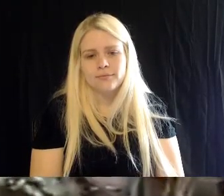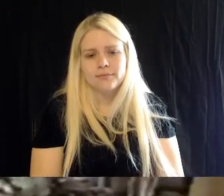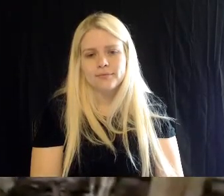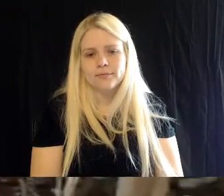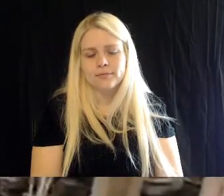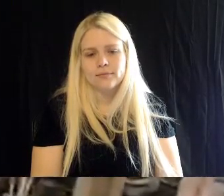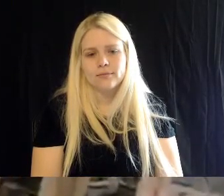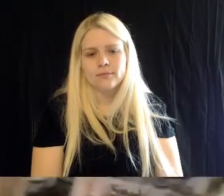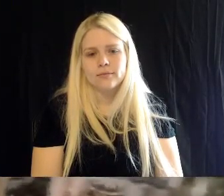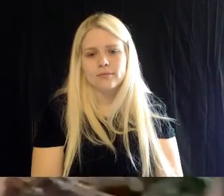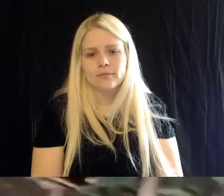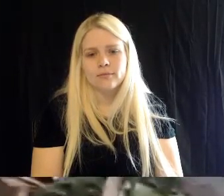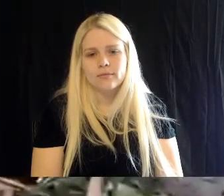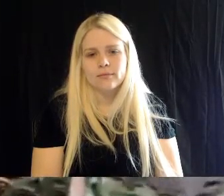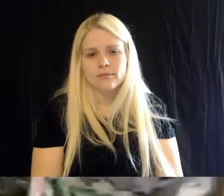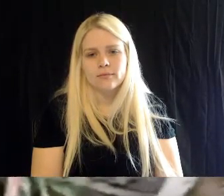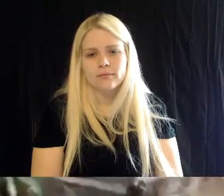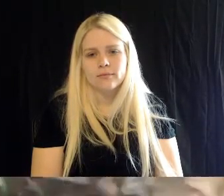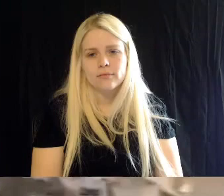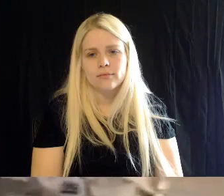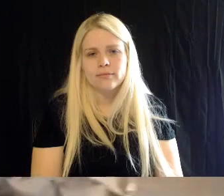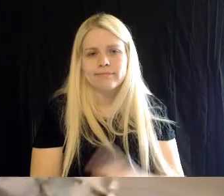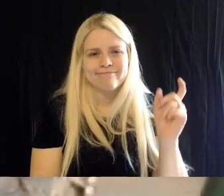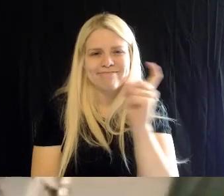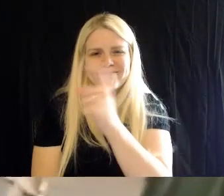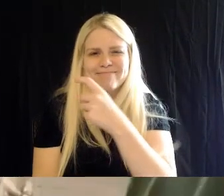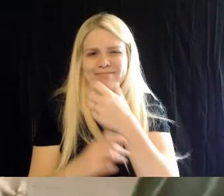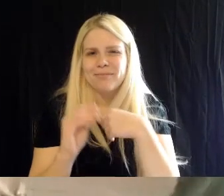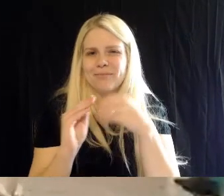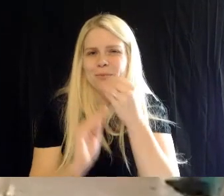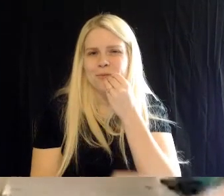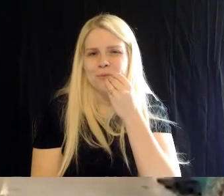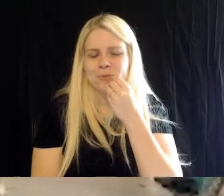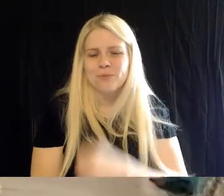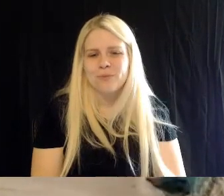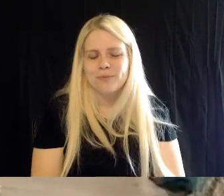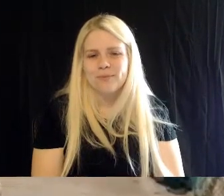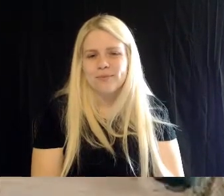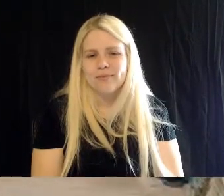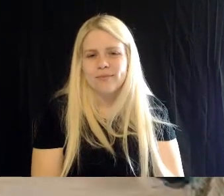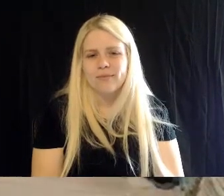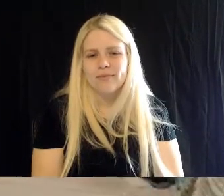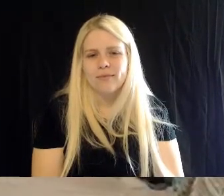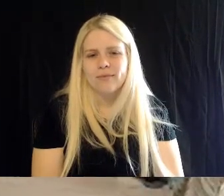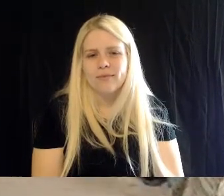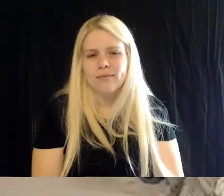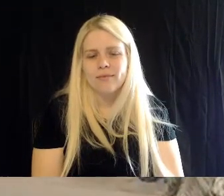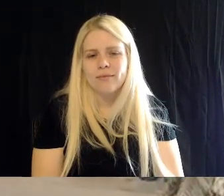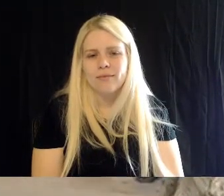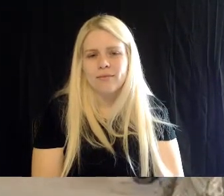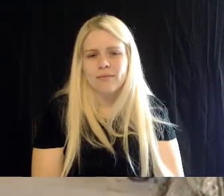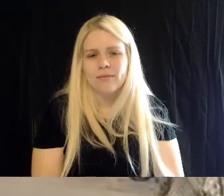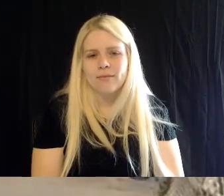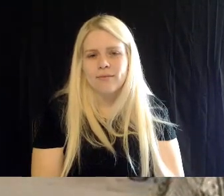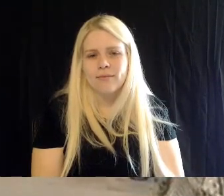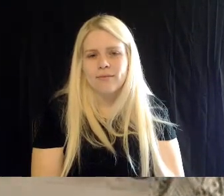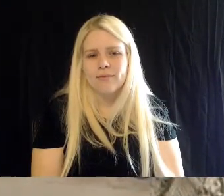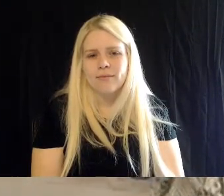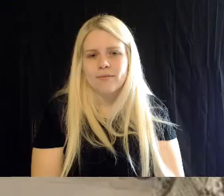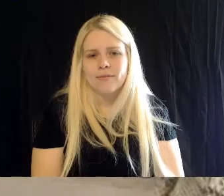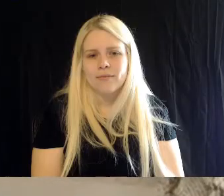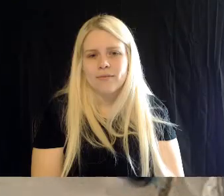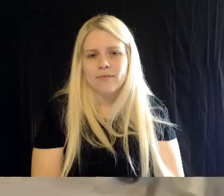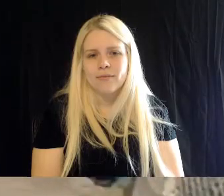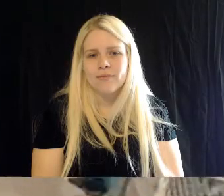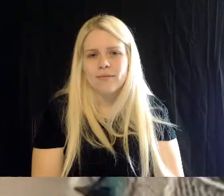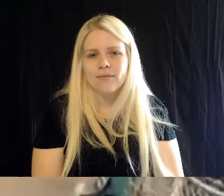Brad: And Britt is going back for more diet...